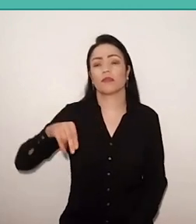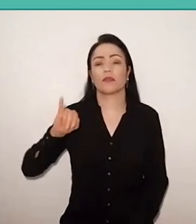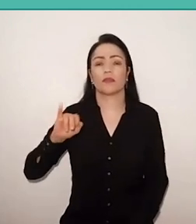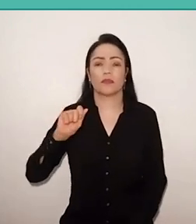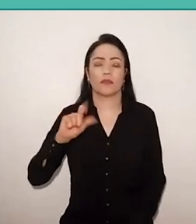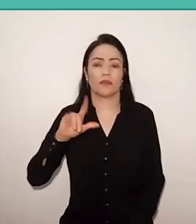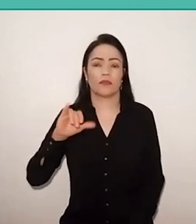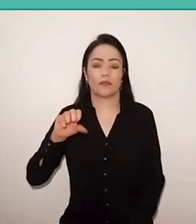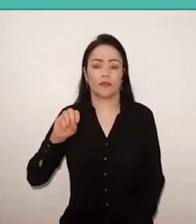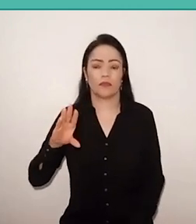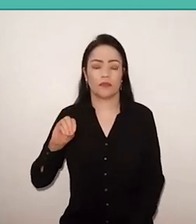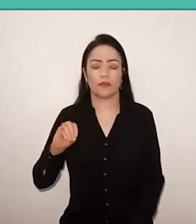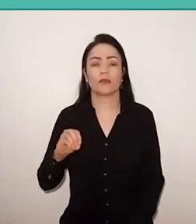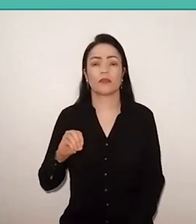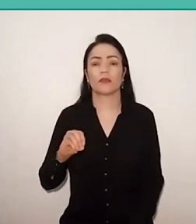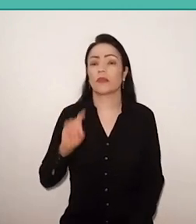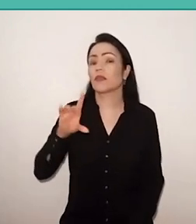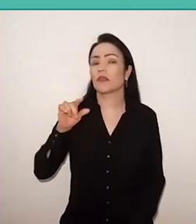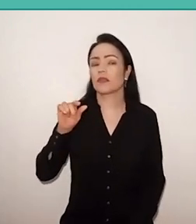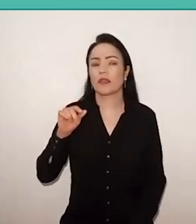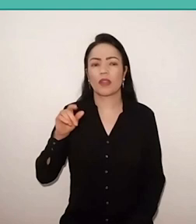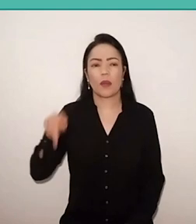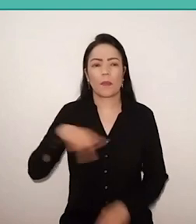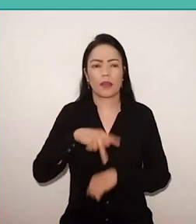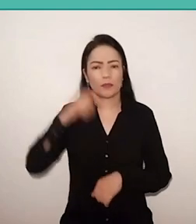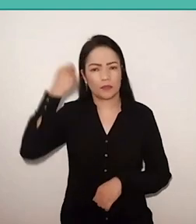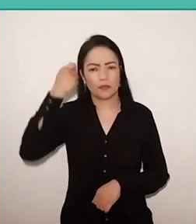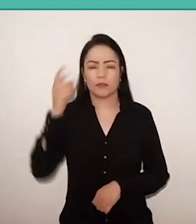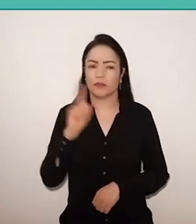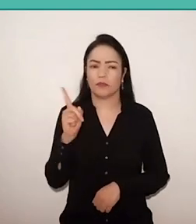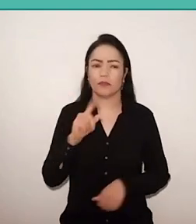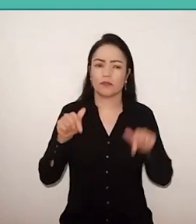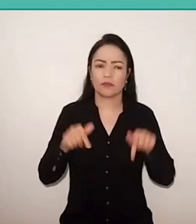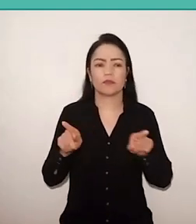but also here. Someone here makes a comment,